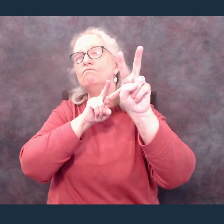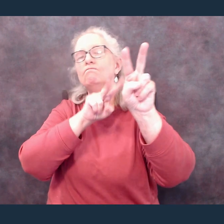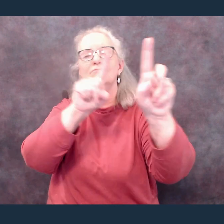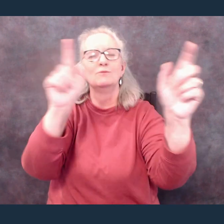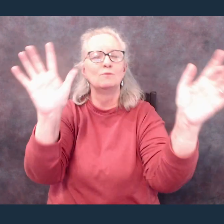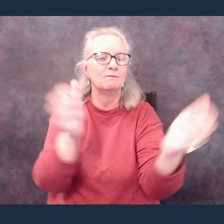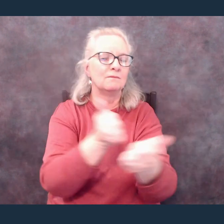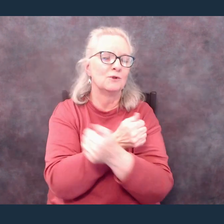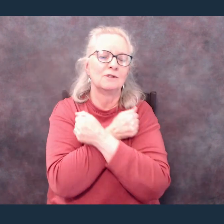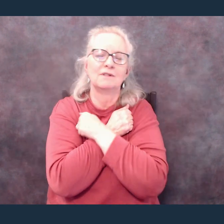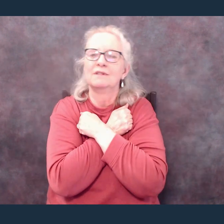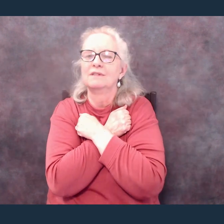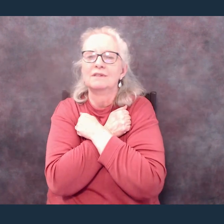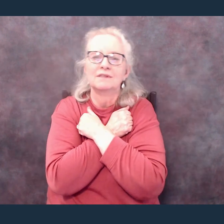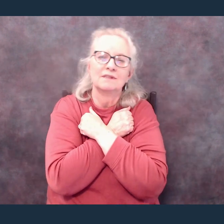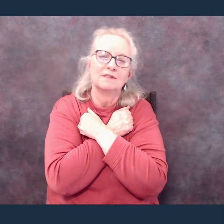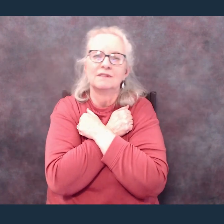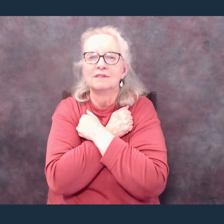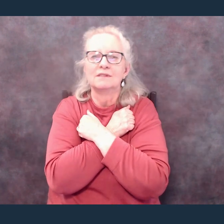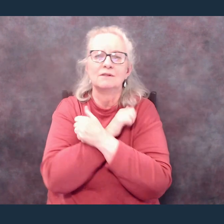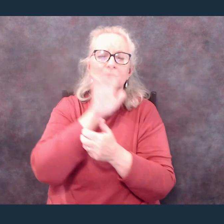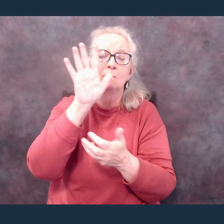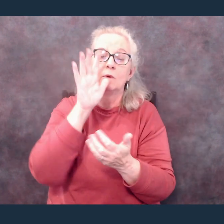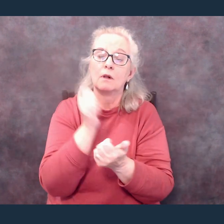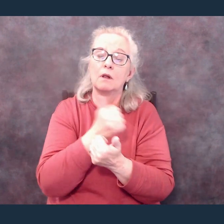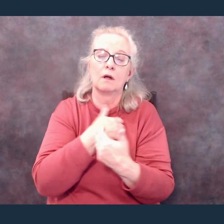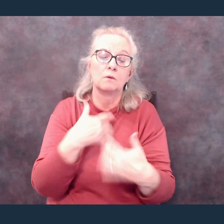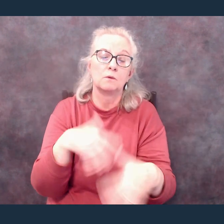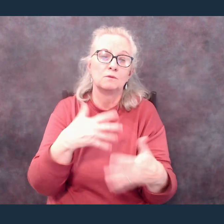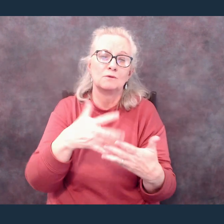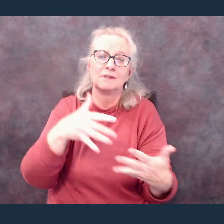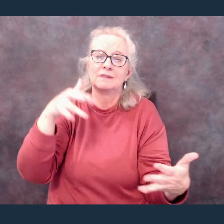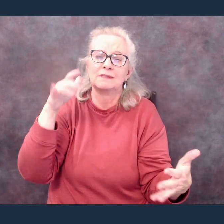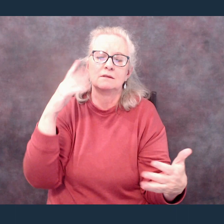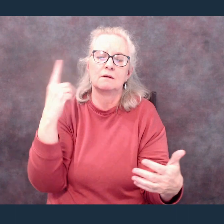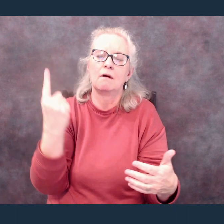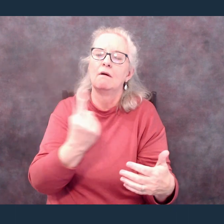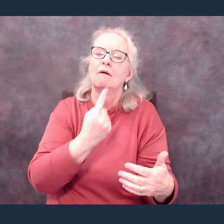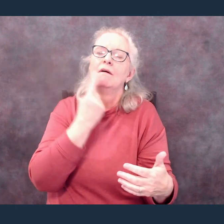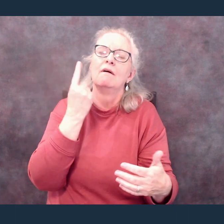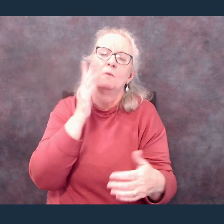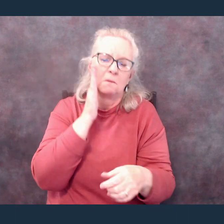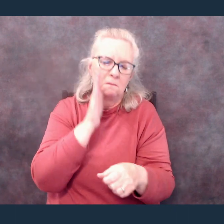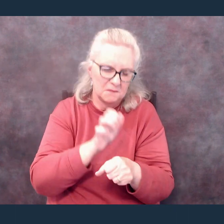The riches of Your love Will always be enough